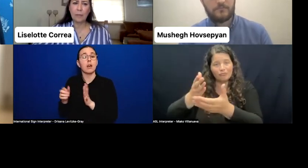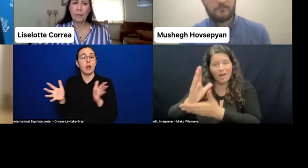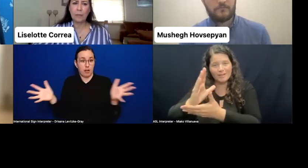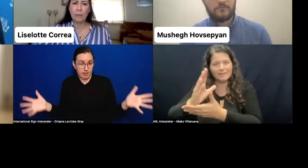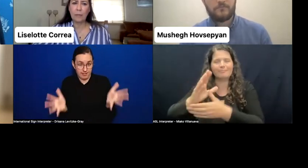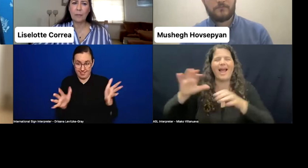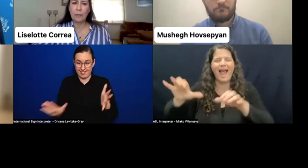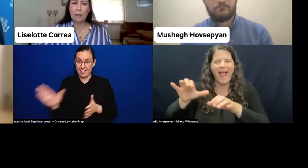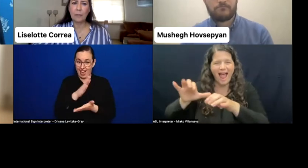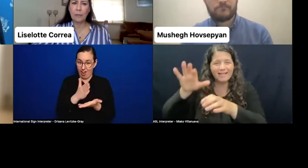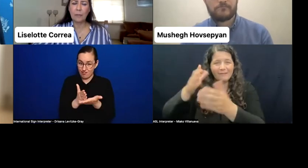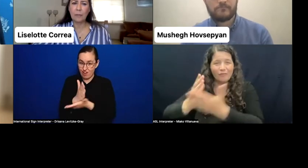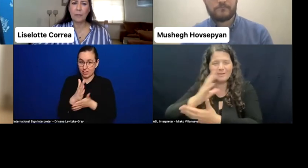the right to be elected.